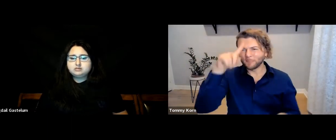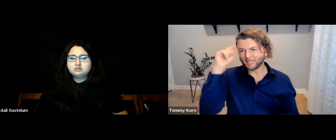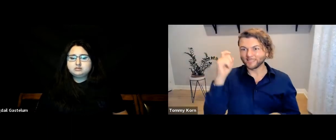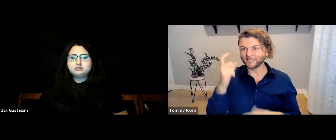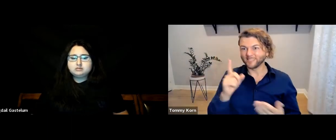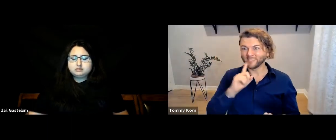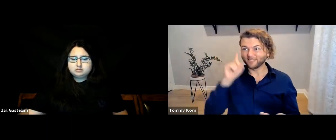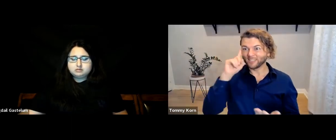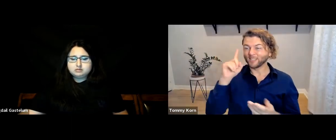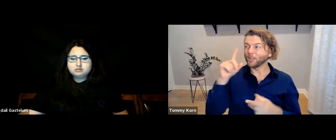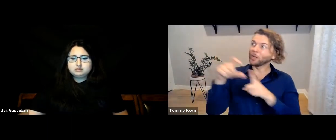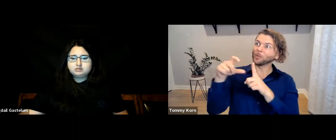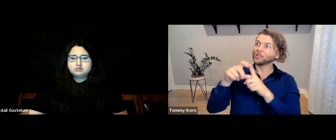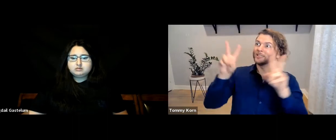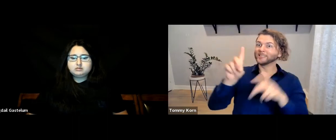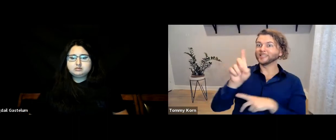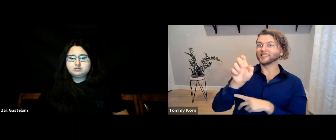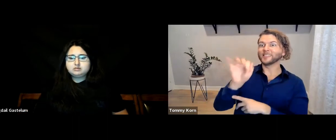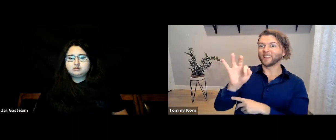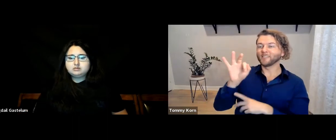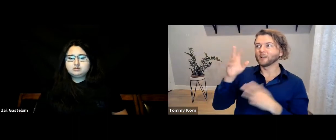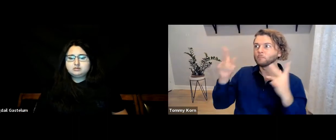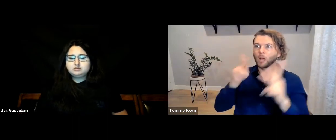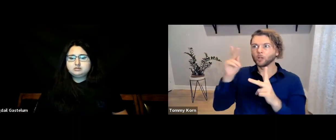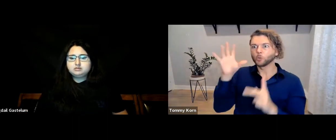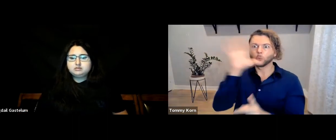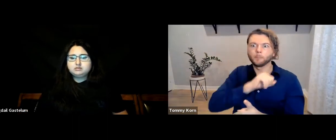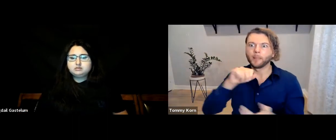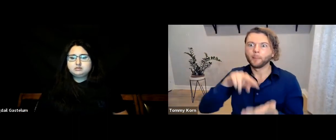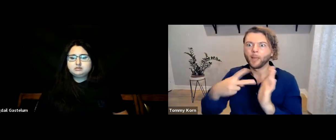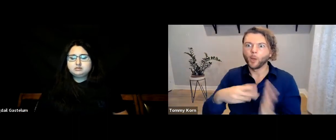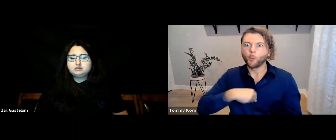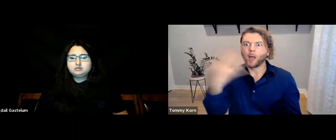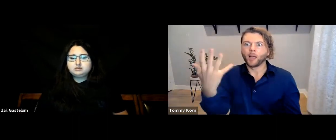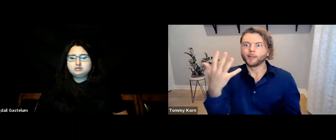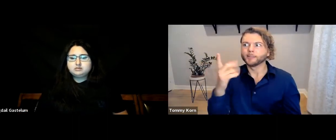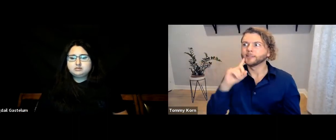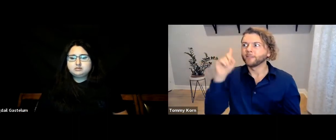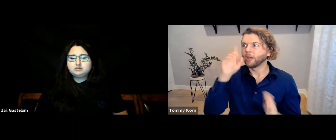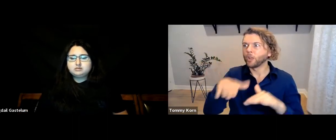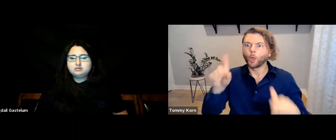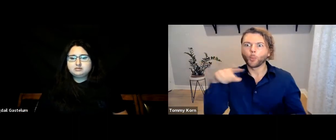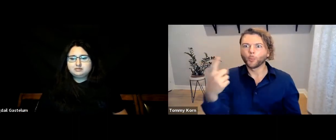When people see the word Deaf, they think only of white Deaf children,